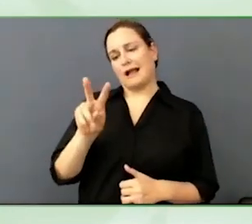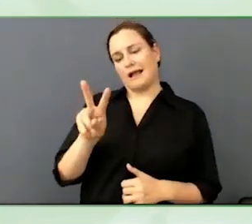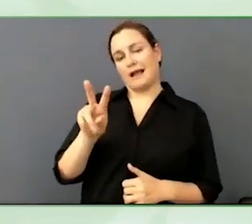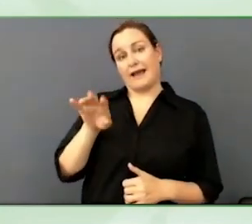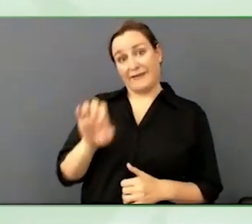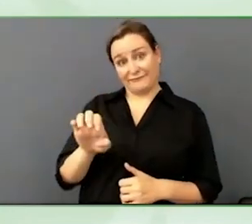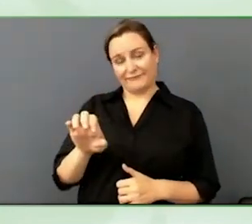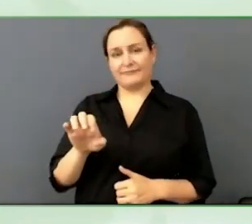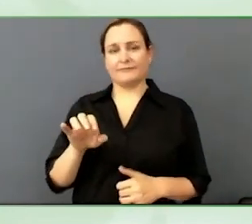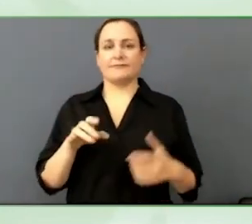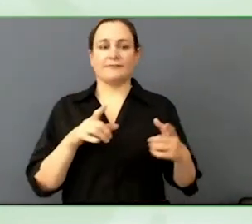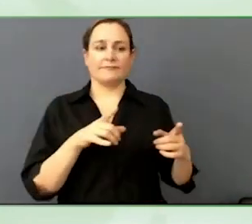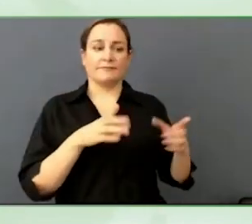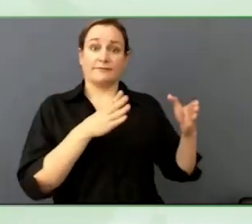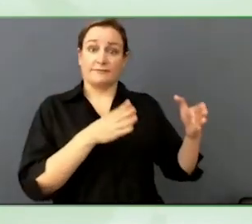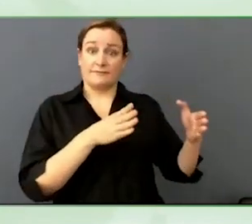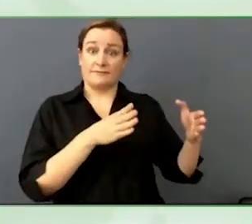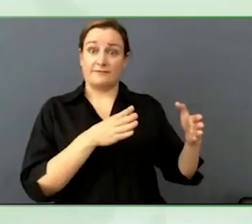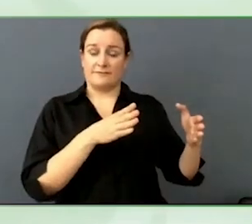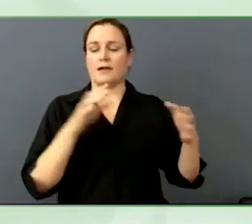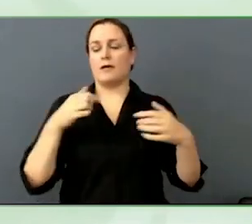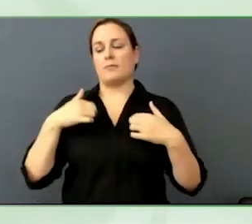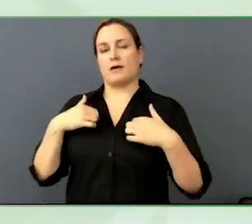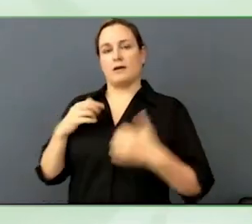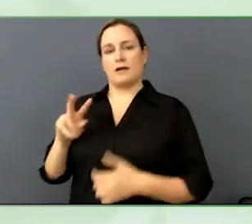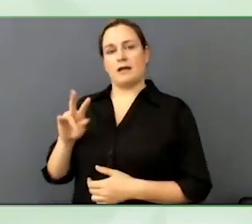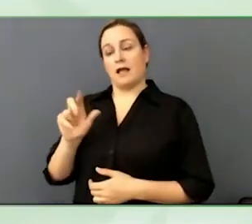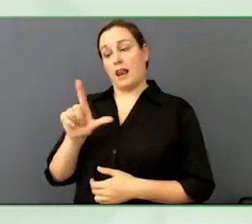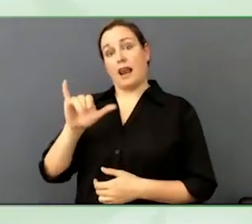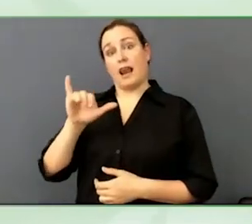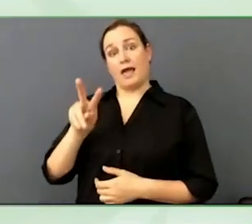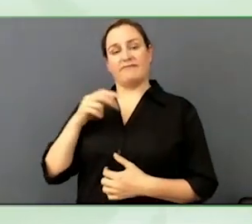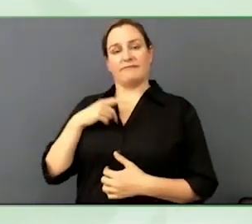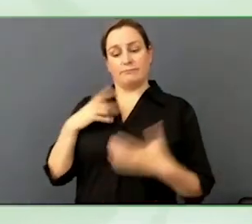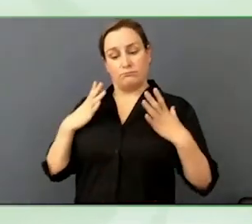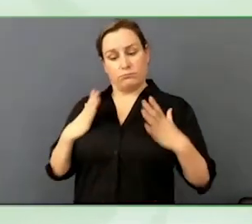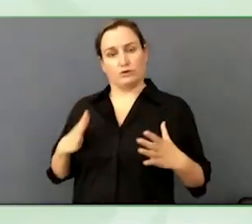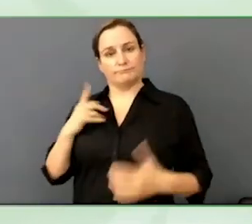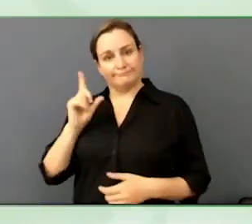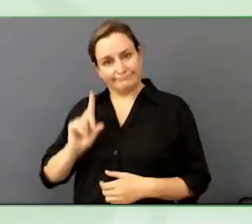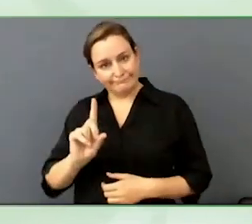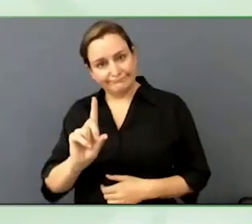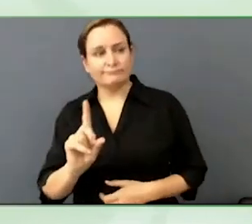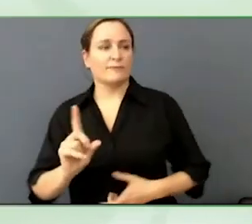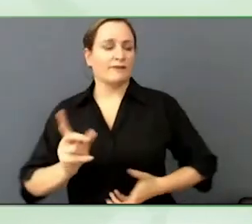I was actually in Taiwan, but I watched the after fact of the Super